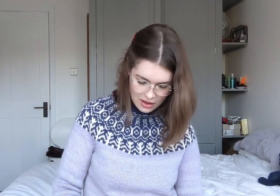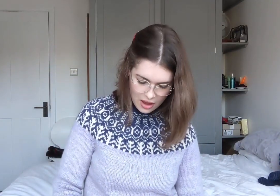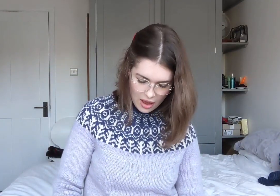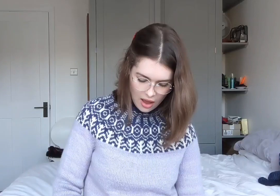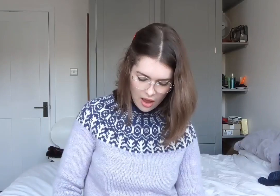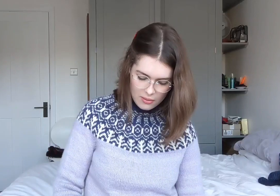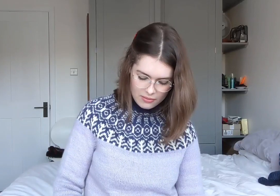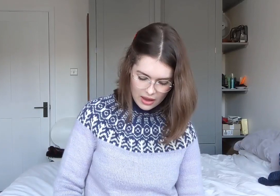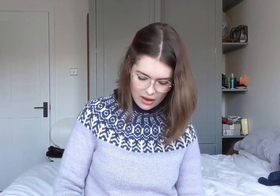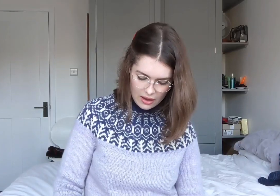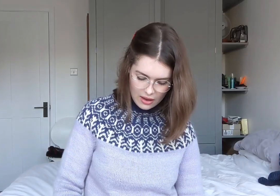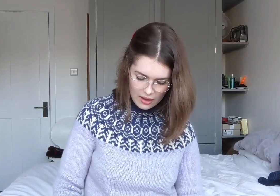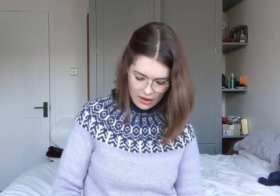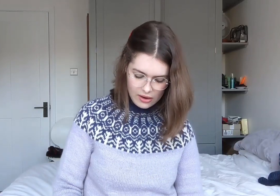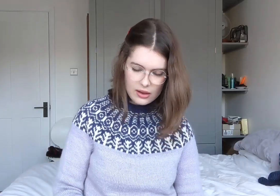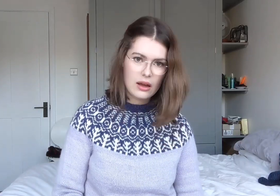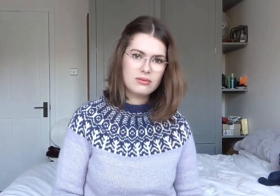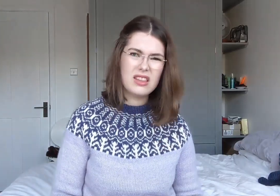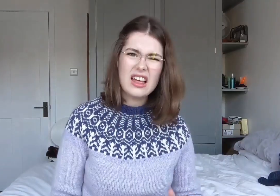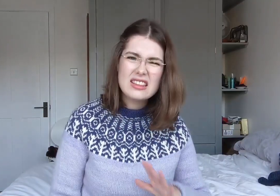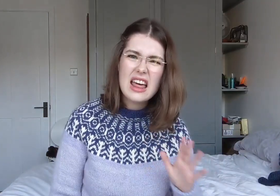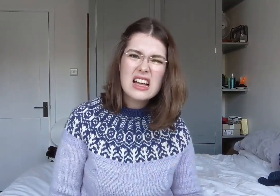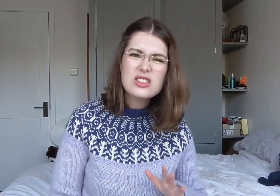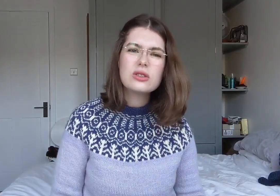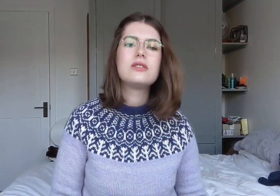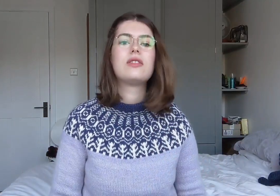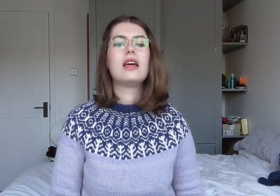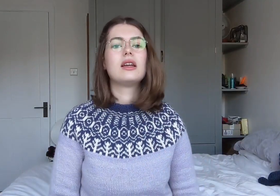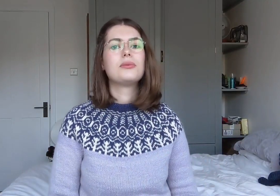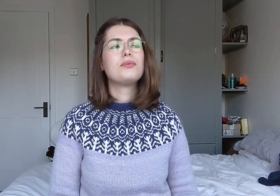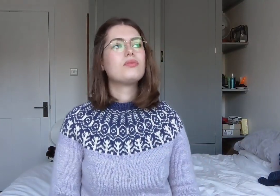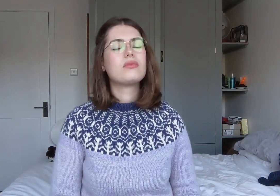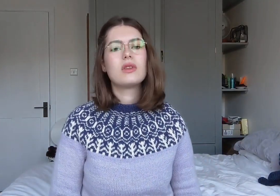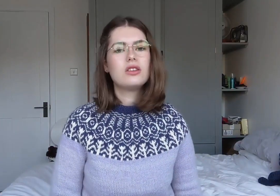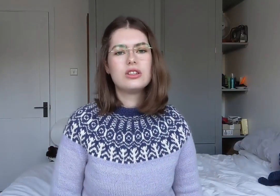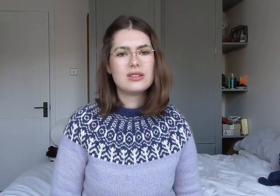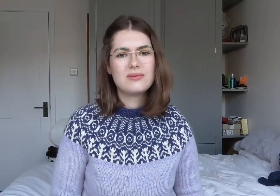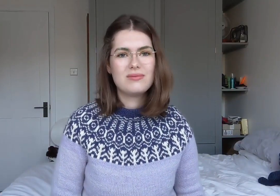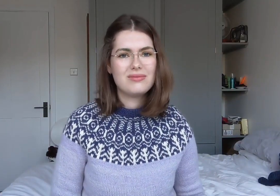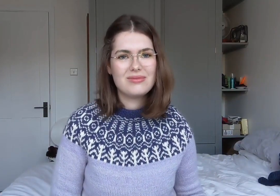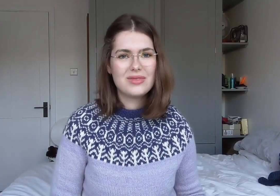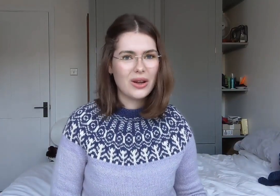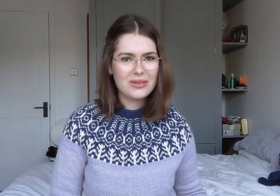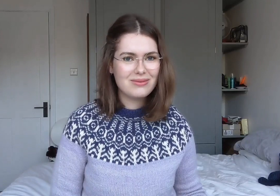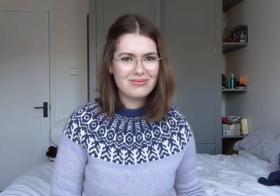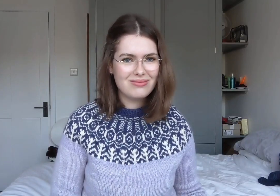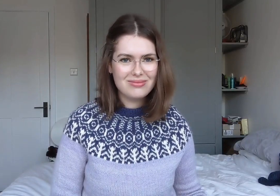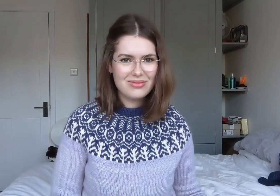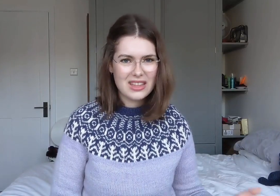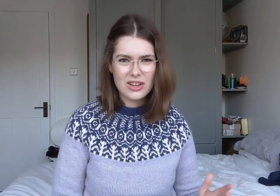That sort of thing Just don't